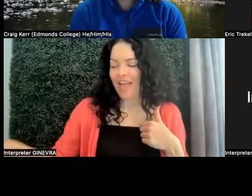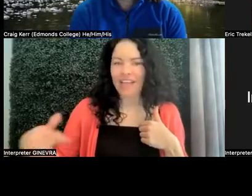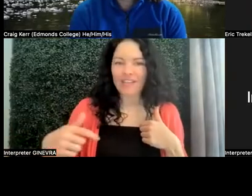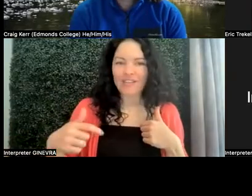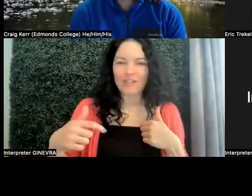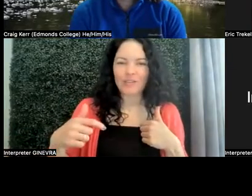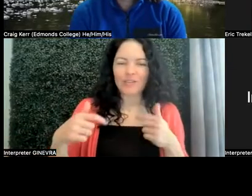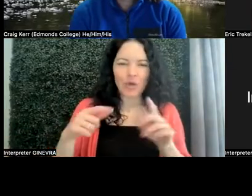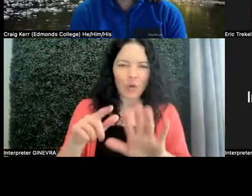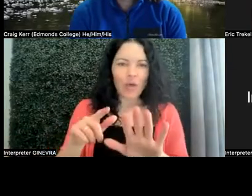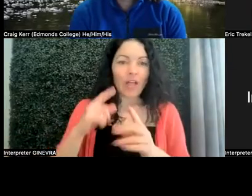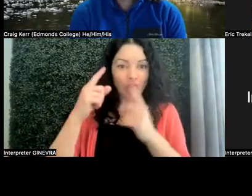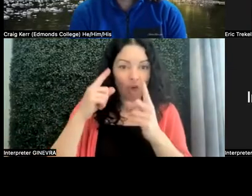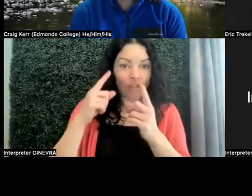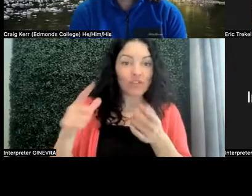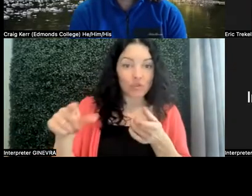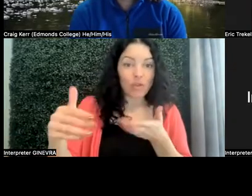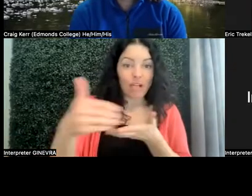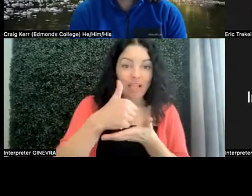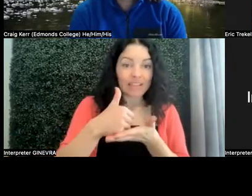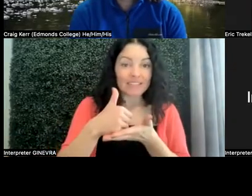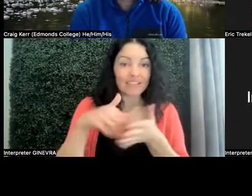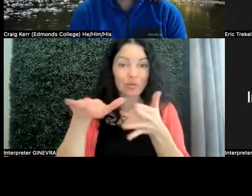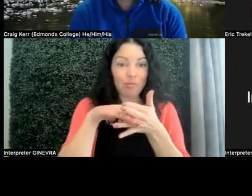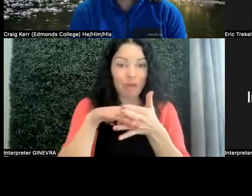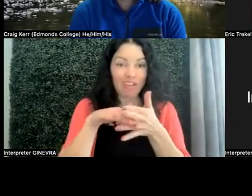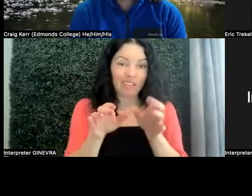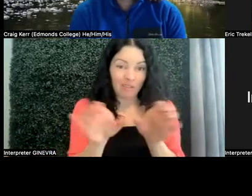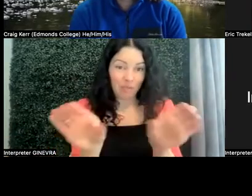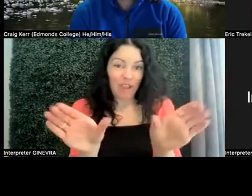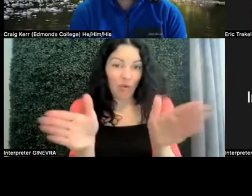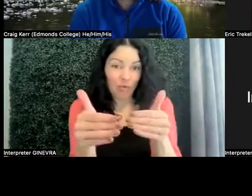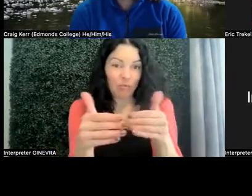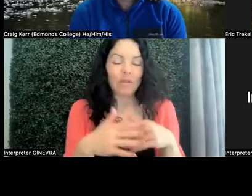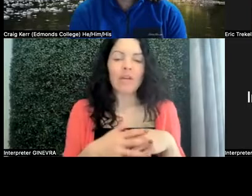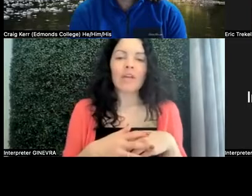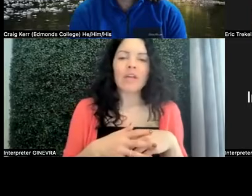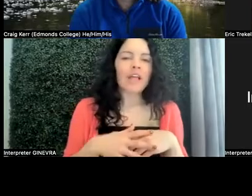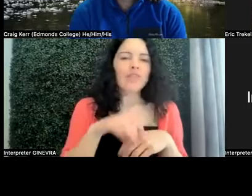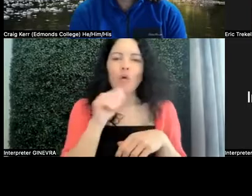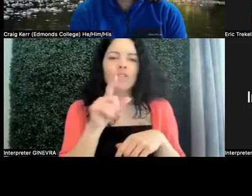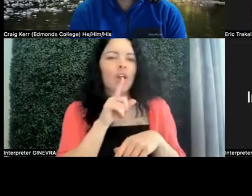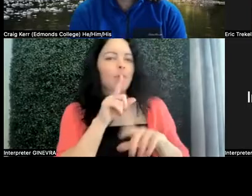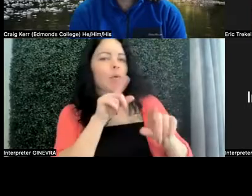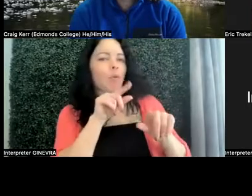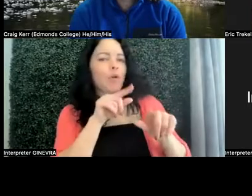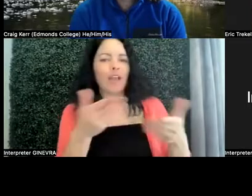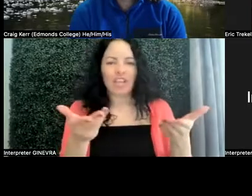Just to clarify, the thoughts that you collected in your breakout rooms, we're not doing report outs. Those will be incorporated into a proceedings document